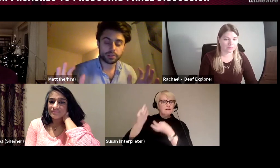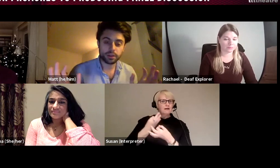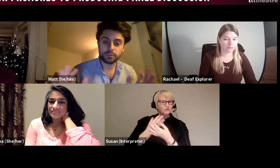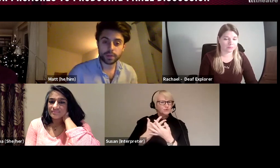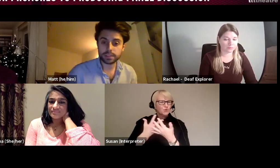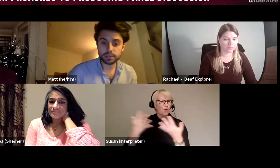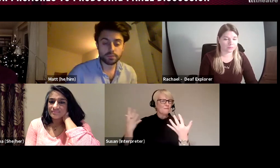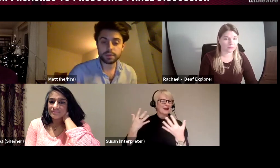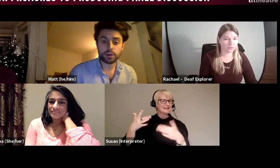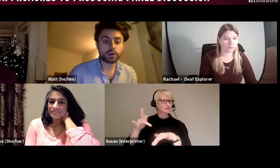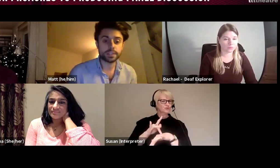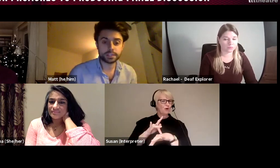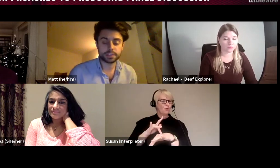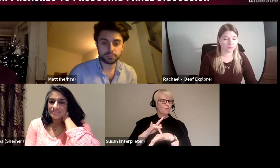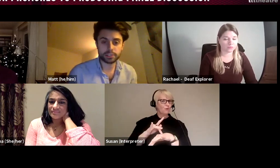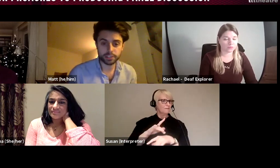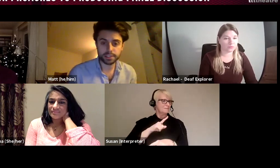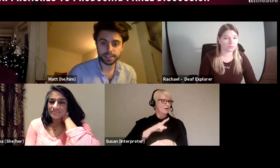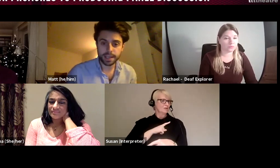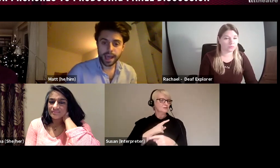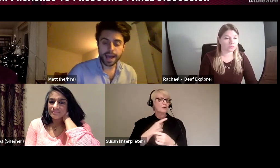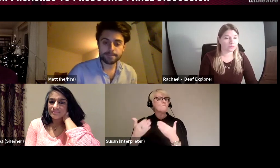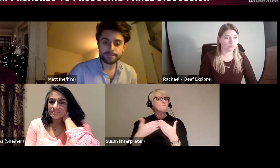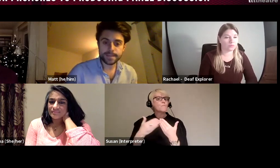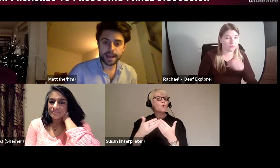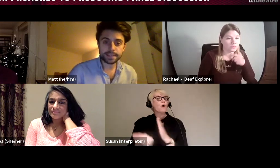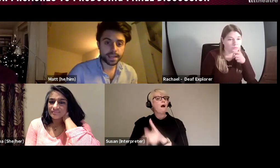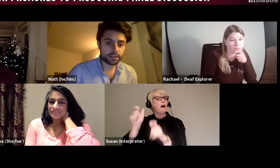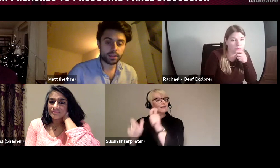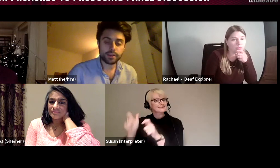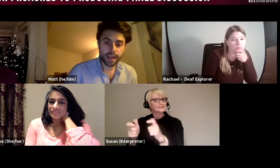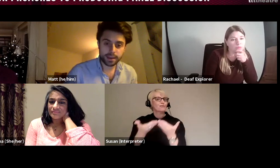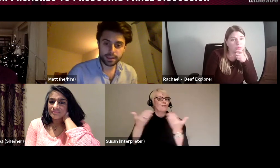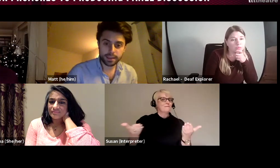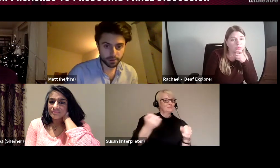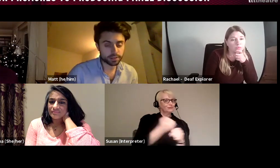for because there are so many more artists than producers and the second you have any experience